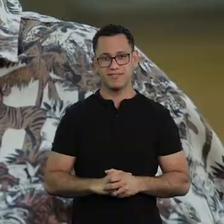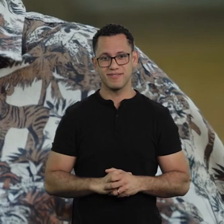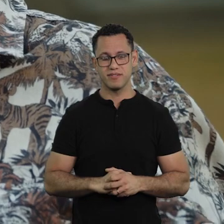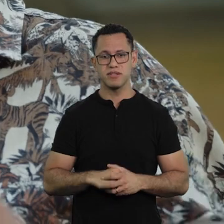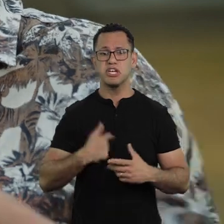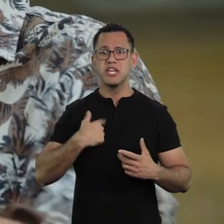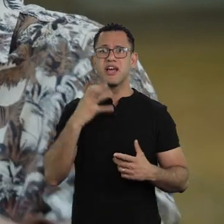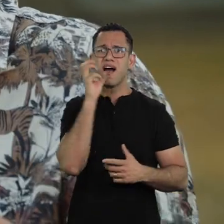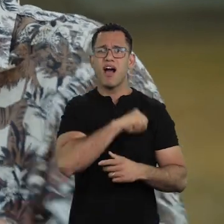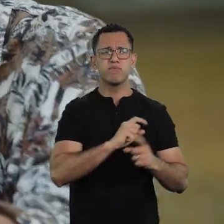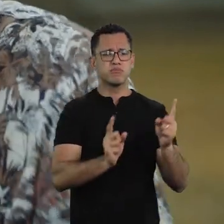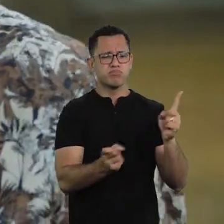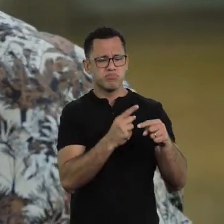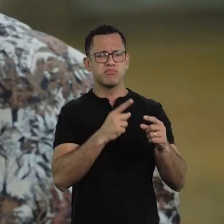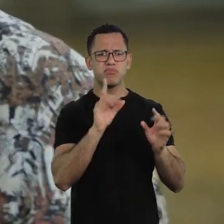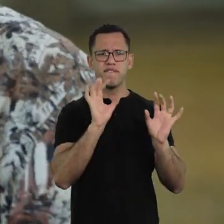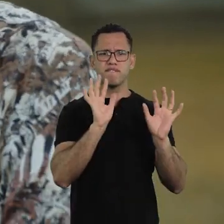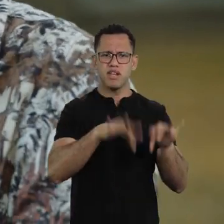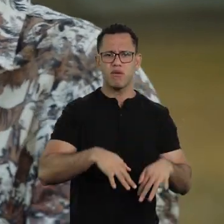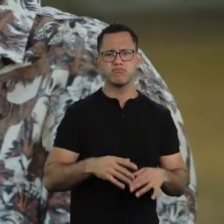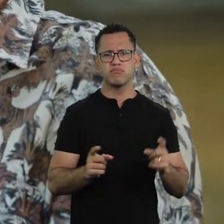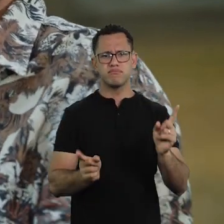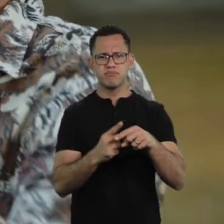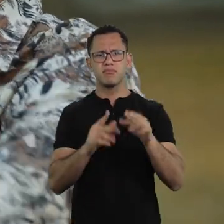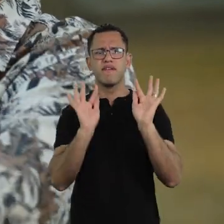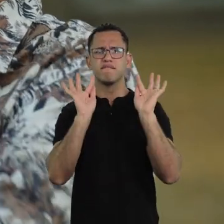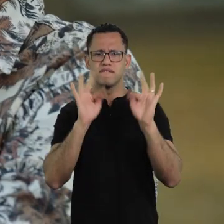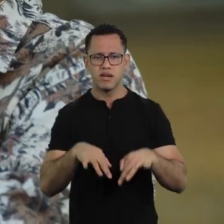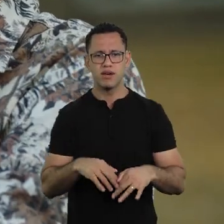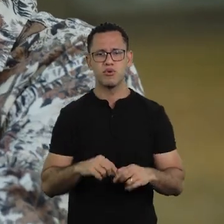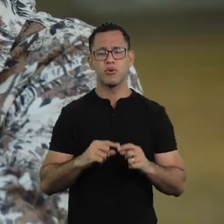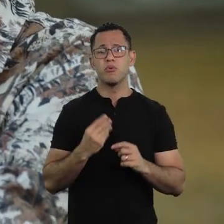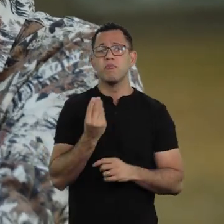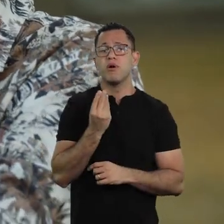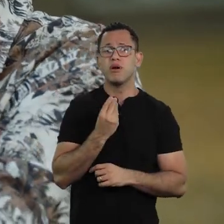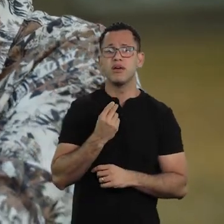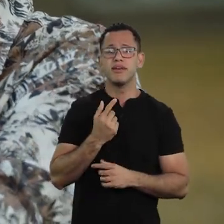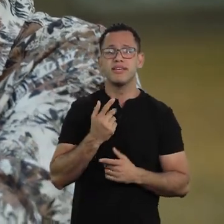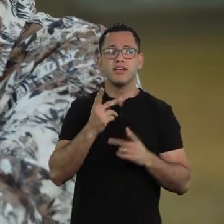Yes, you wanted to say faster and shorter things… Faster and shorter, because